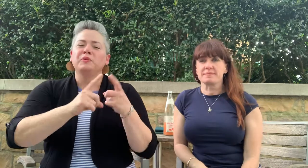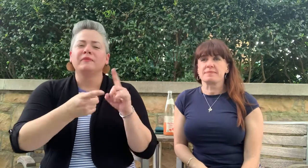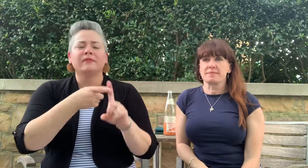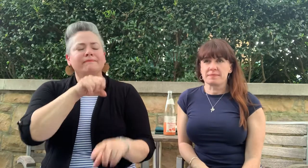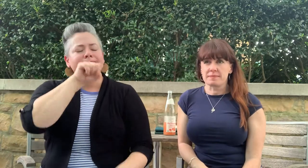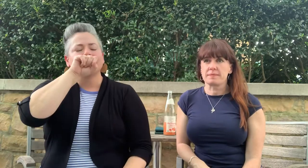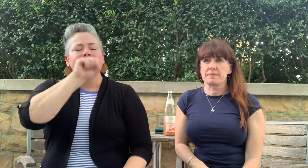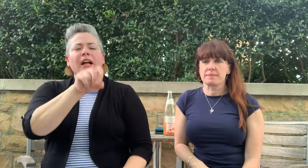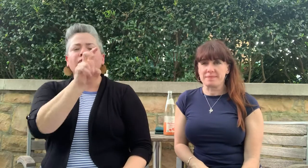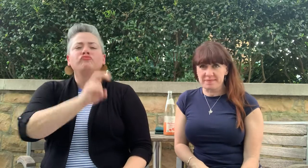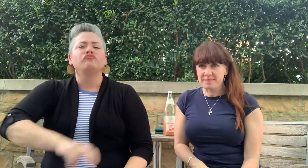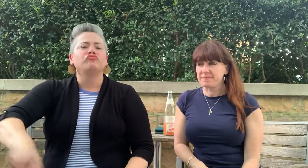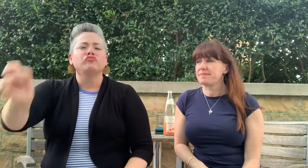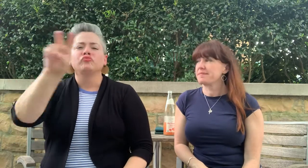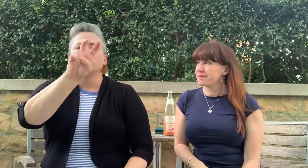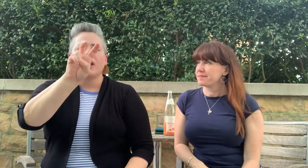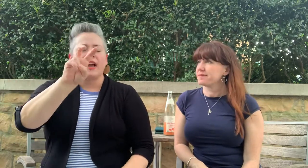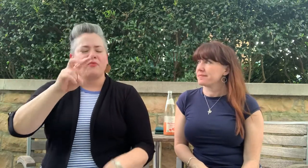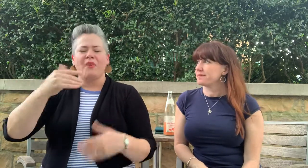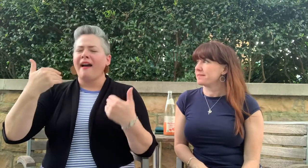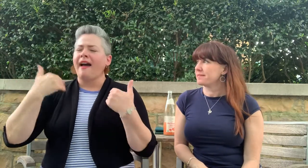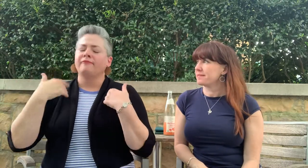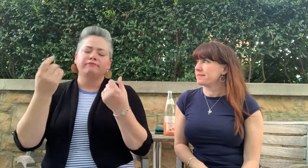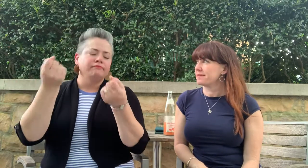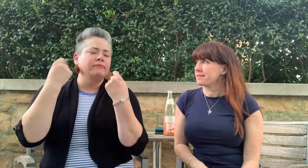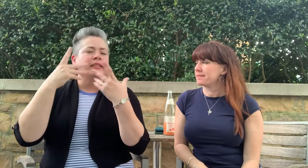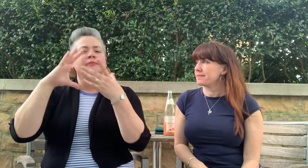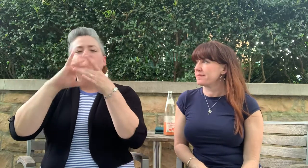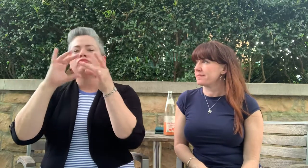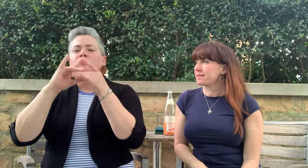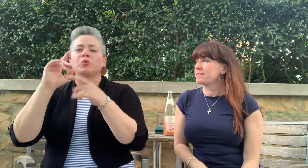who love to travel. We have many stories, experiences,